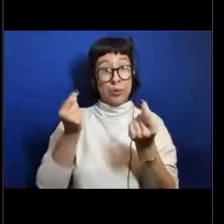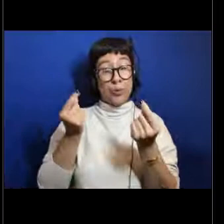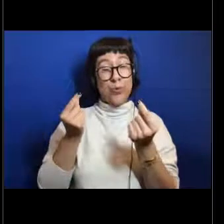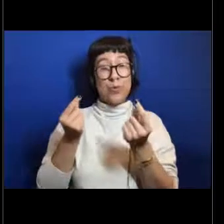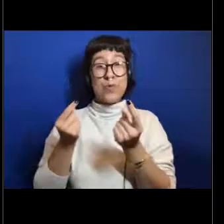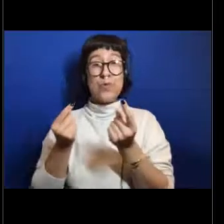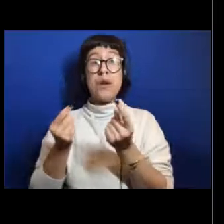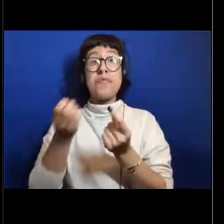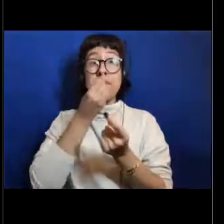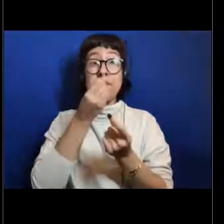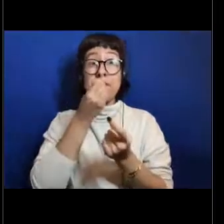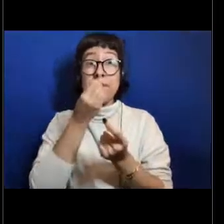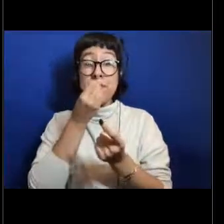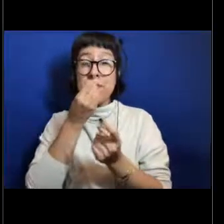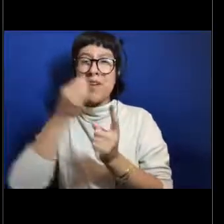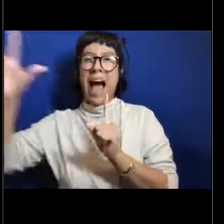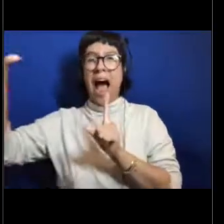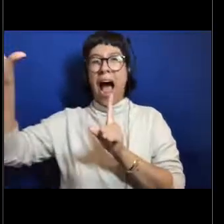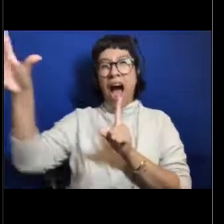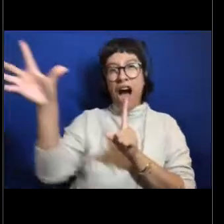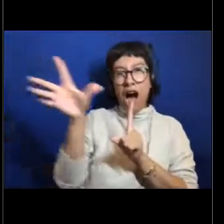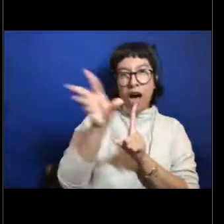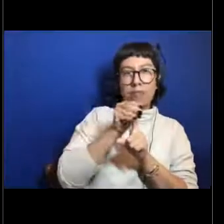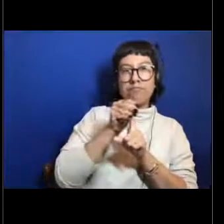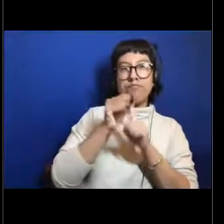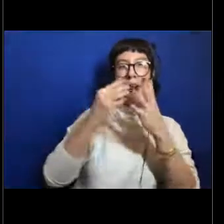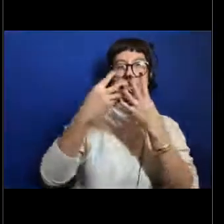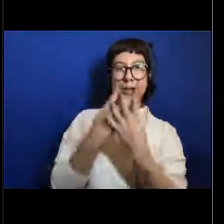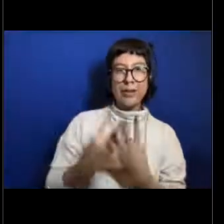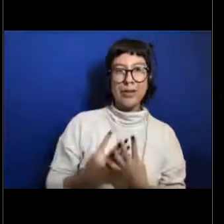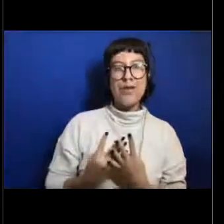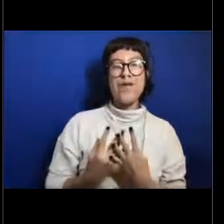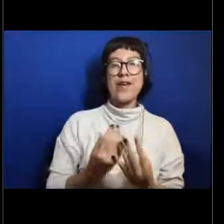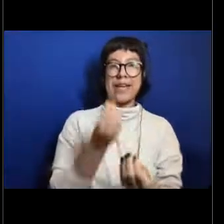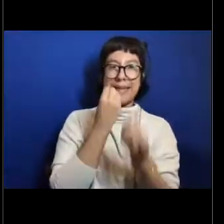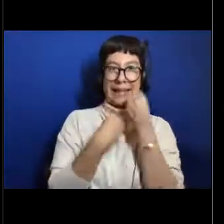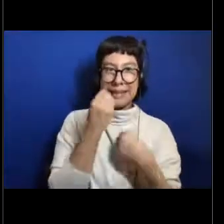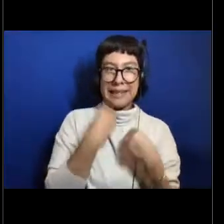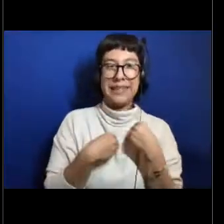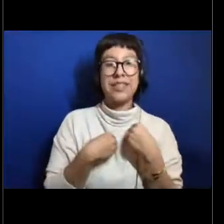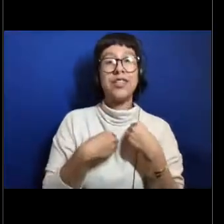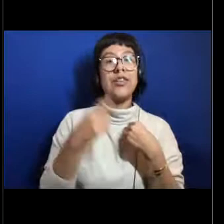from the water column and filtering it out and eating it. That's why they all have that kind of cone shape